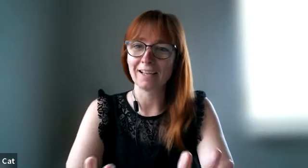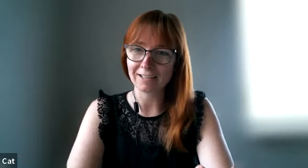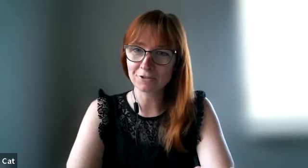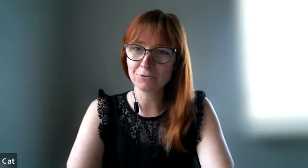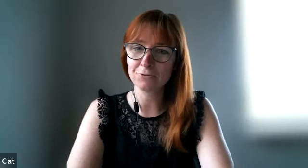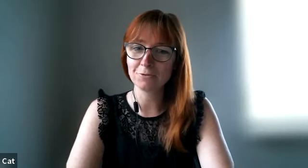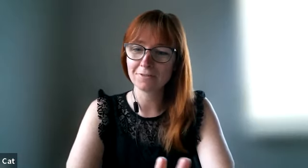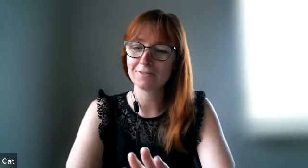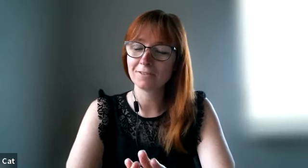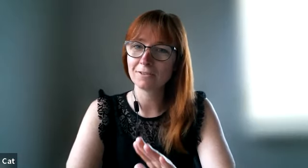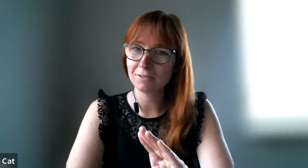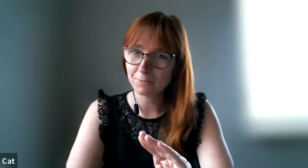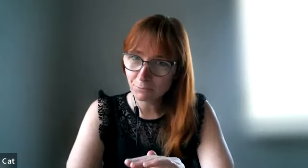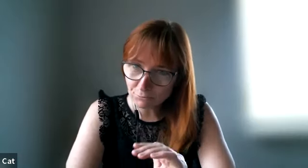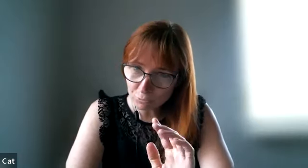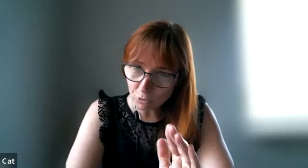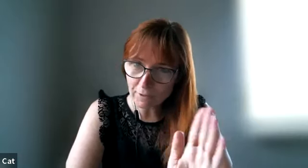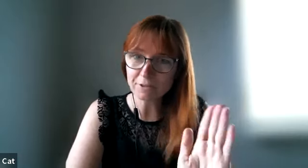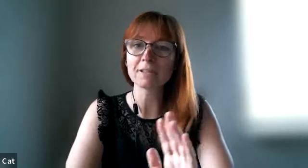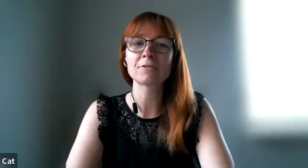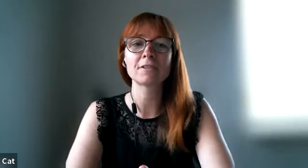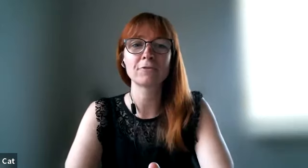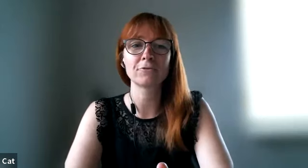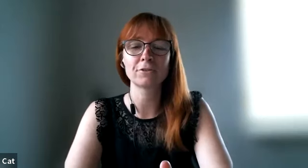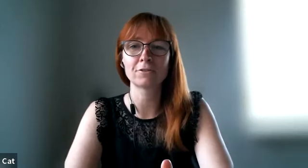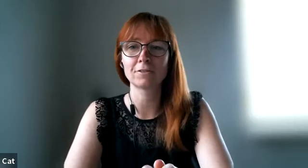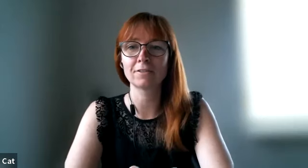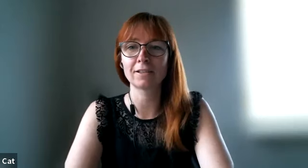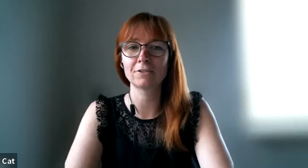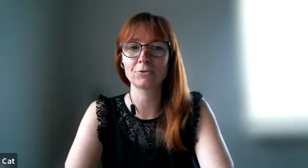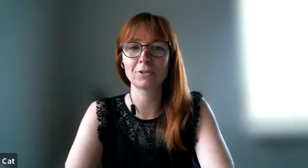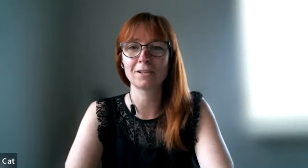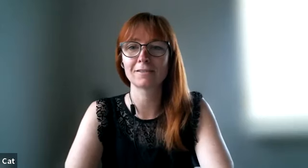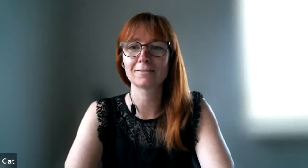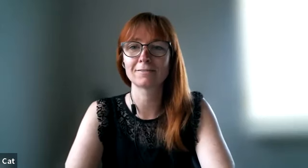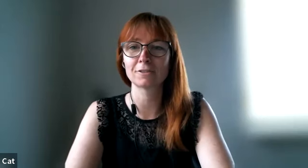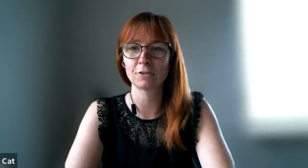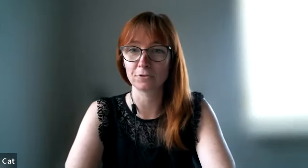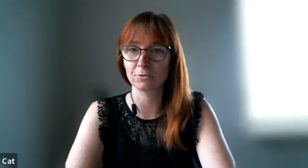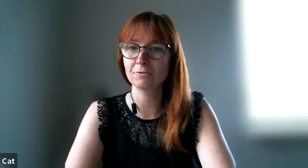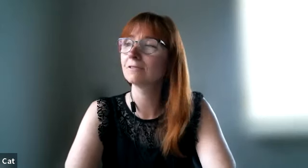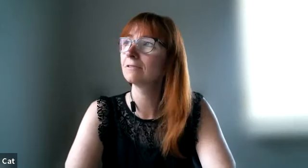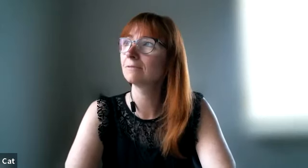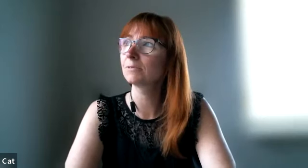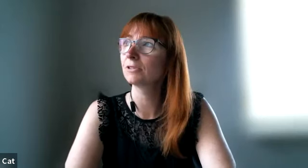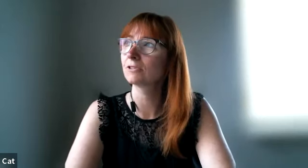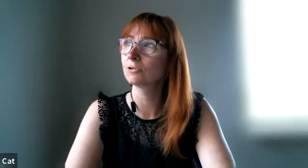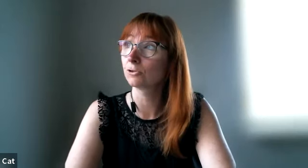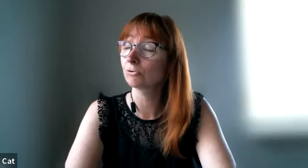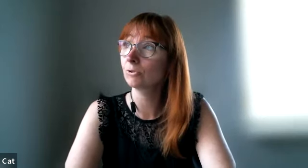has to small baby steps if you feel that you are uncomfortable because you're not used to